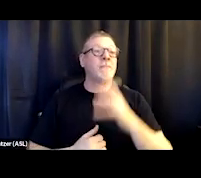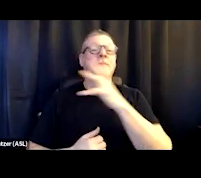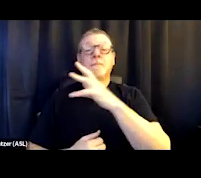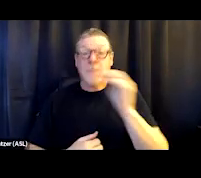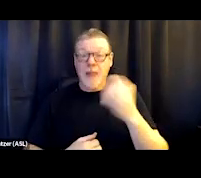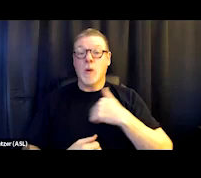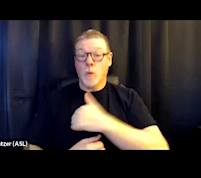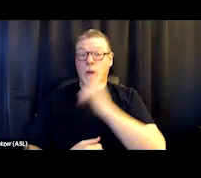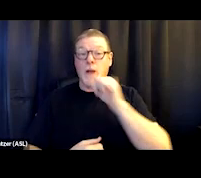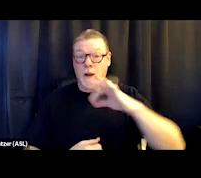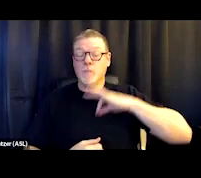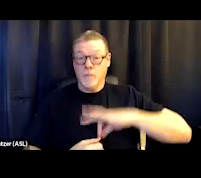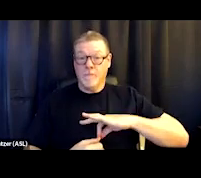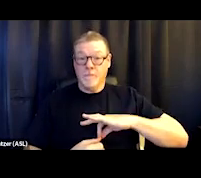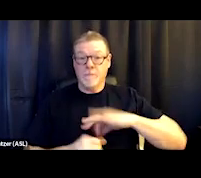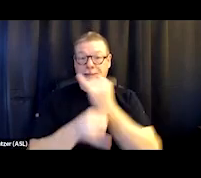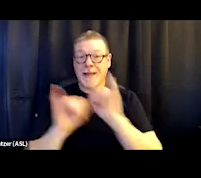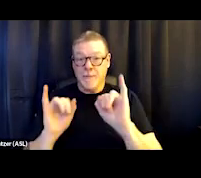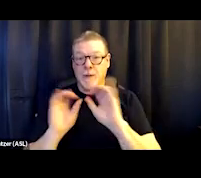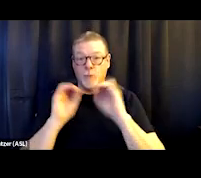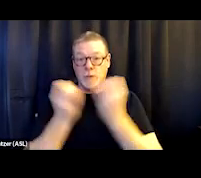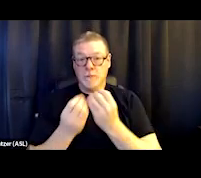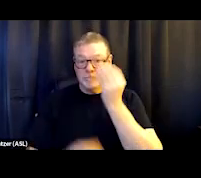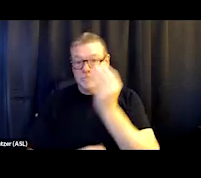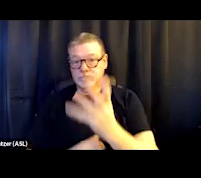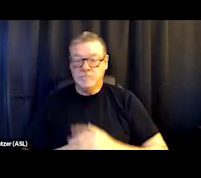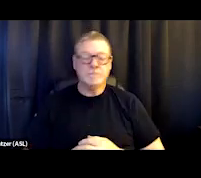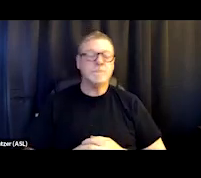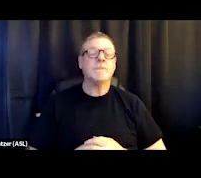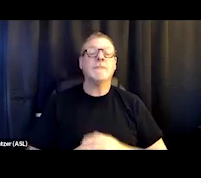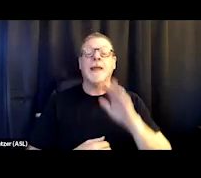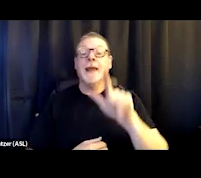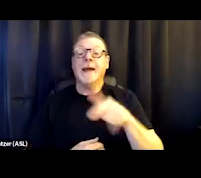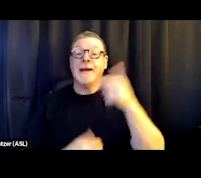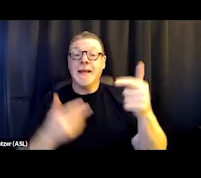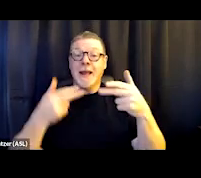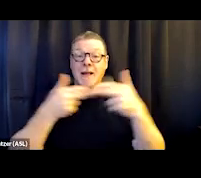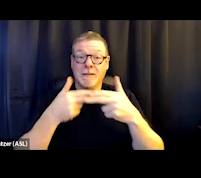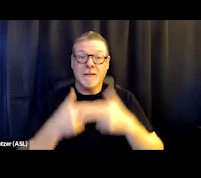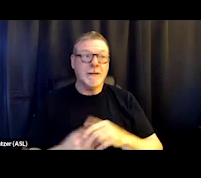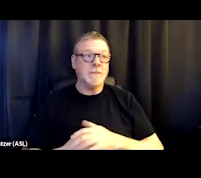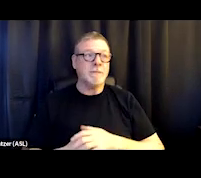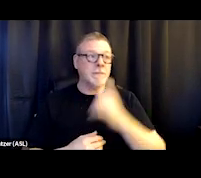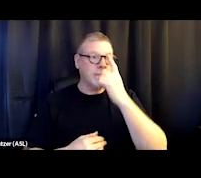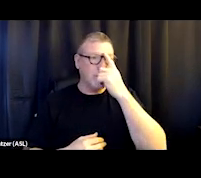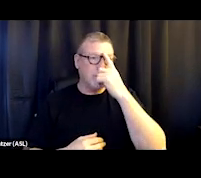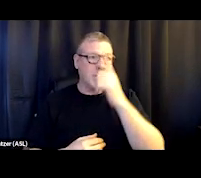and independent organization. So the next slide really took a look or takes a look at